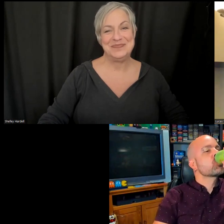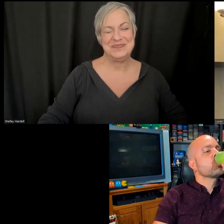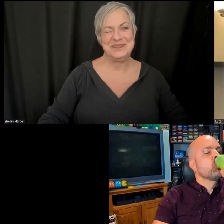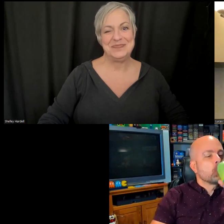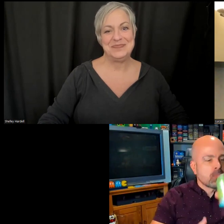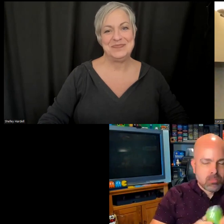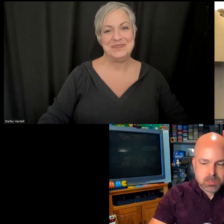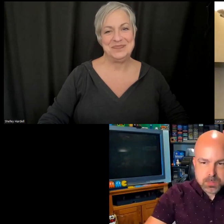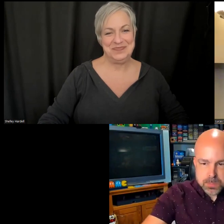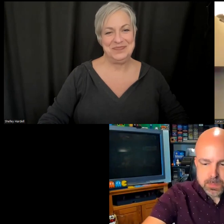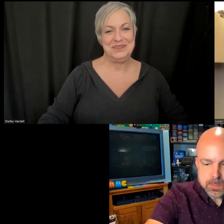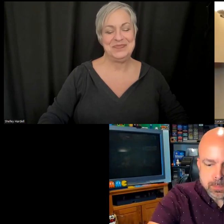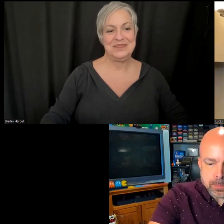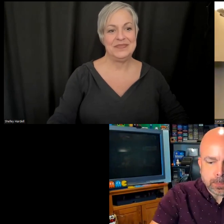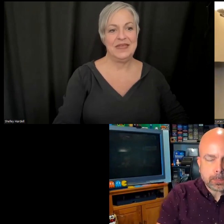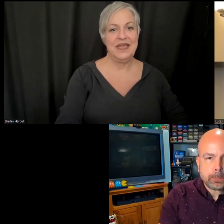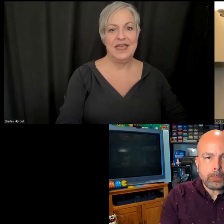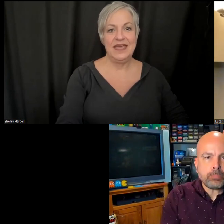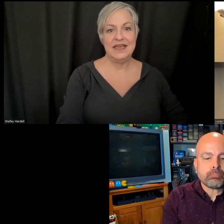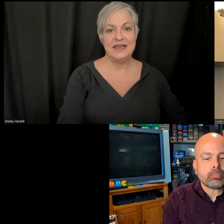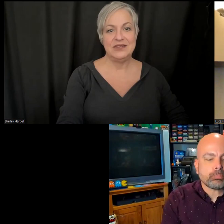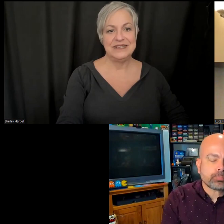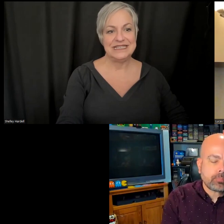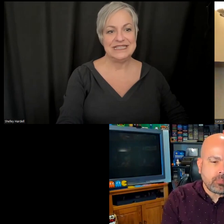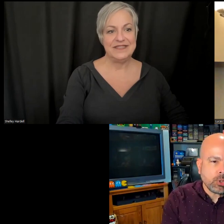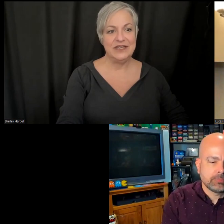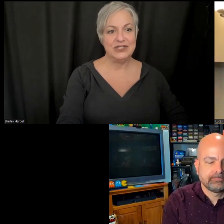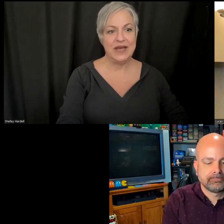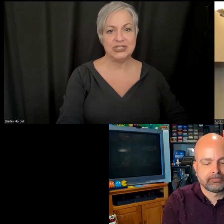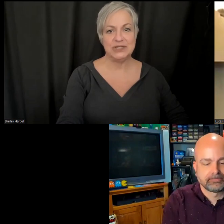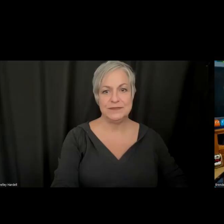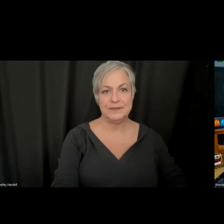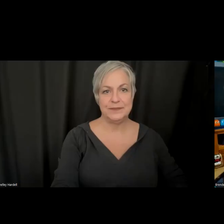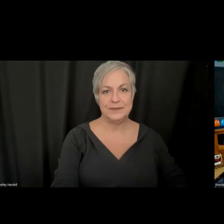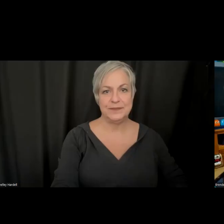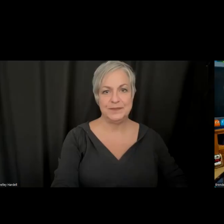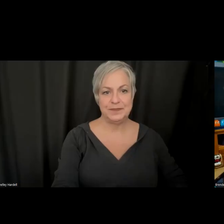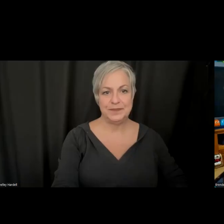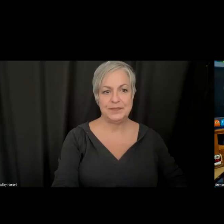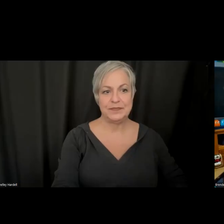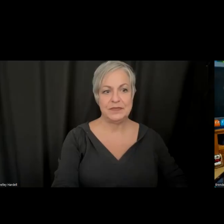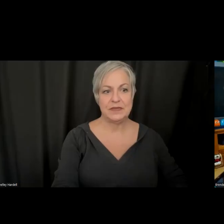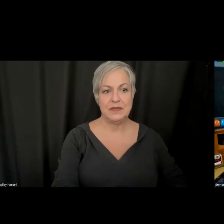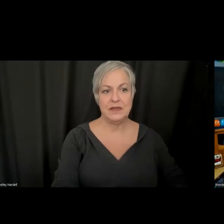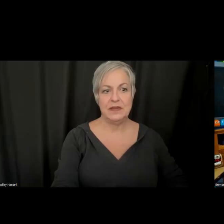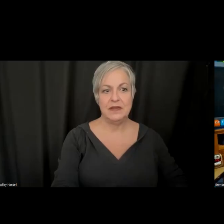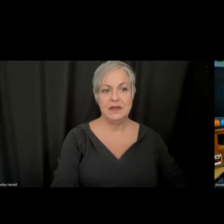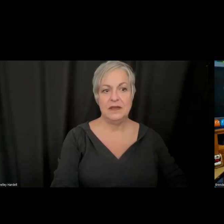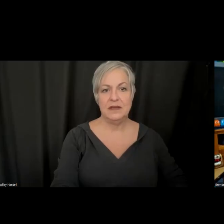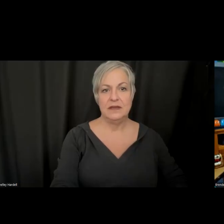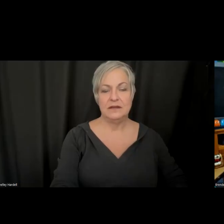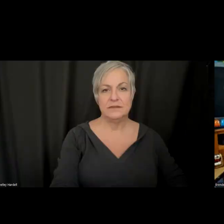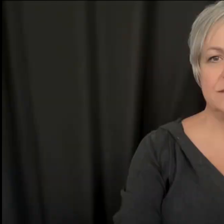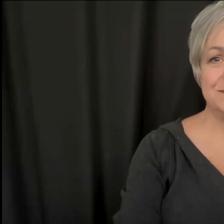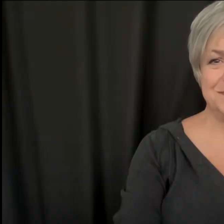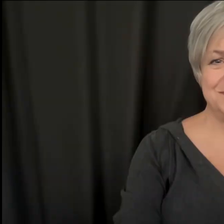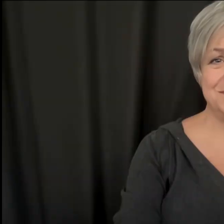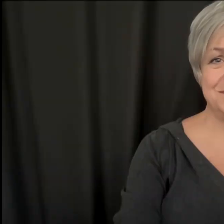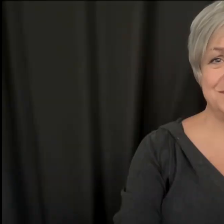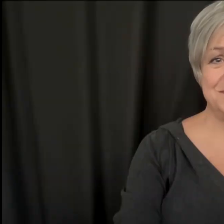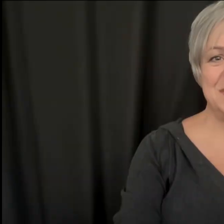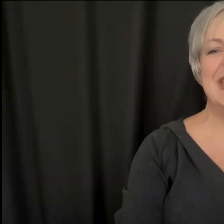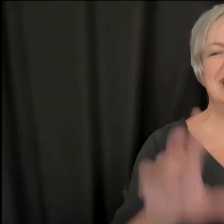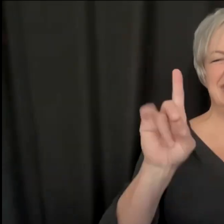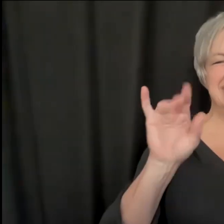Thank you so much. >> Dylan: I will ask